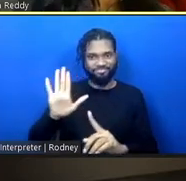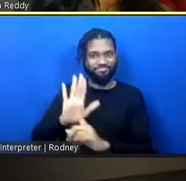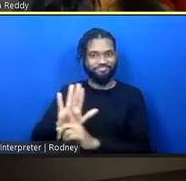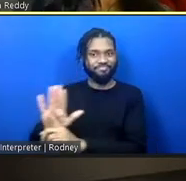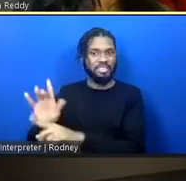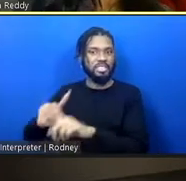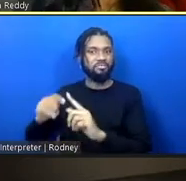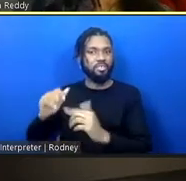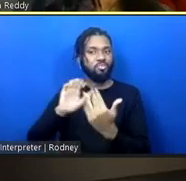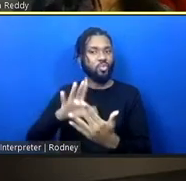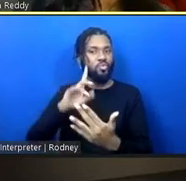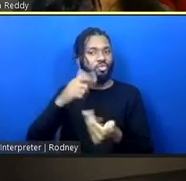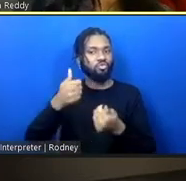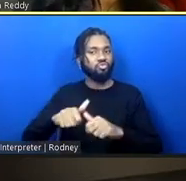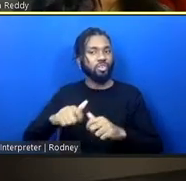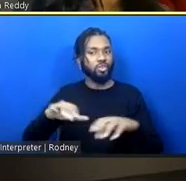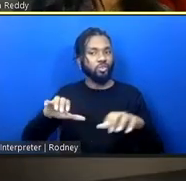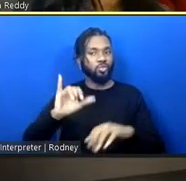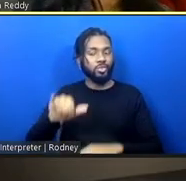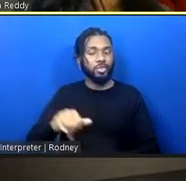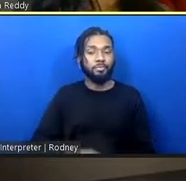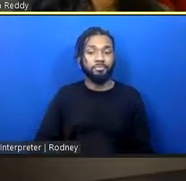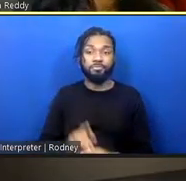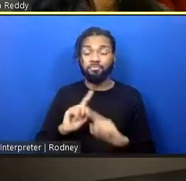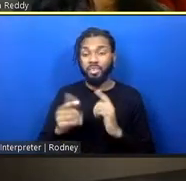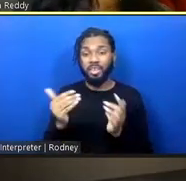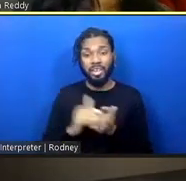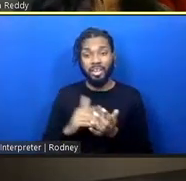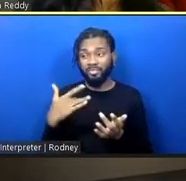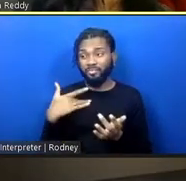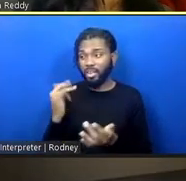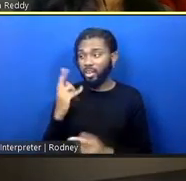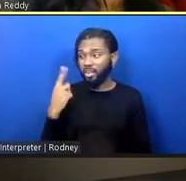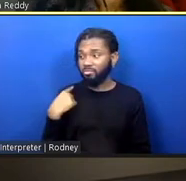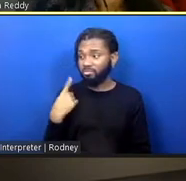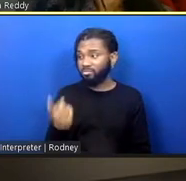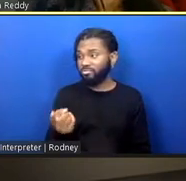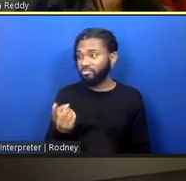Over the course of, as I said, almost a decade or more than a decade right now,